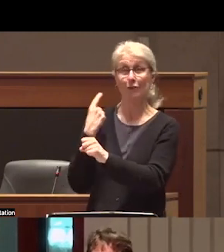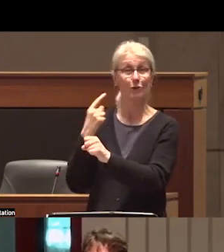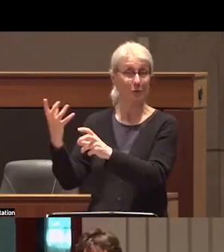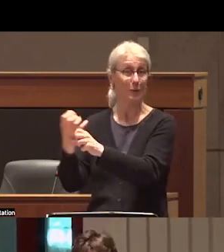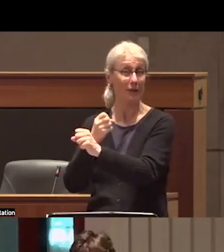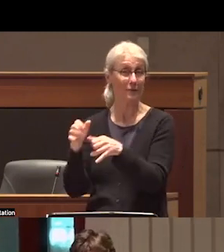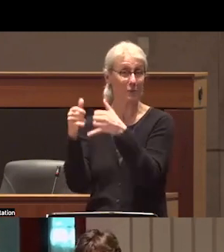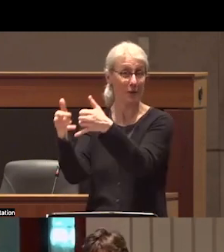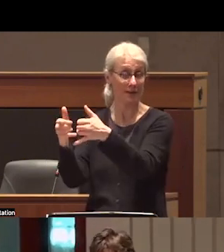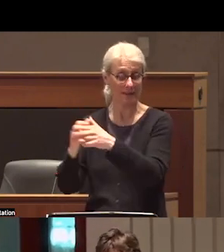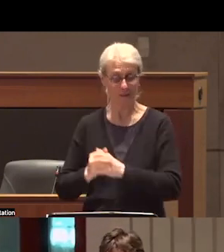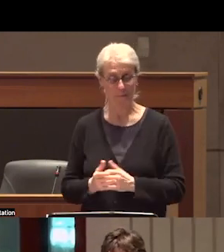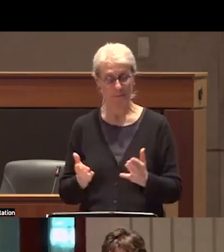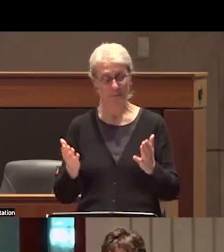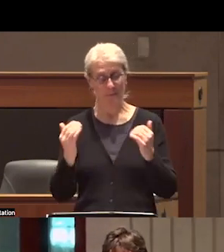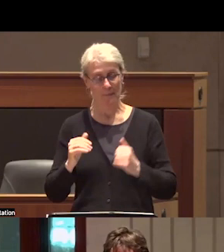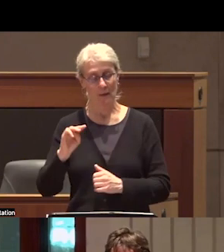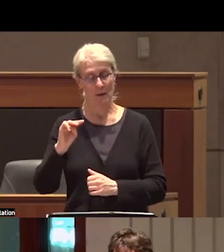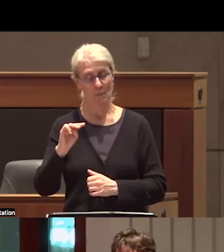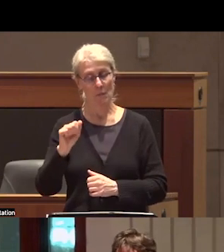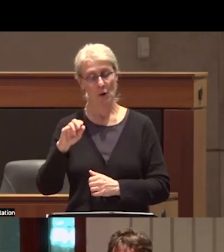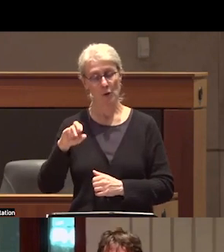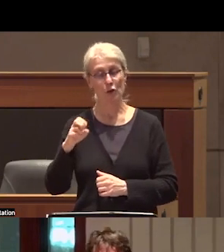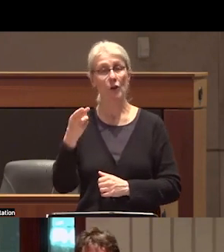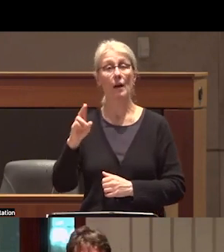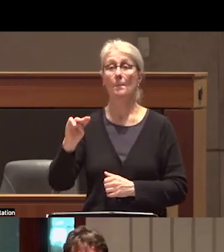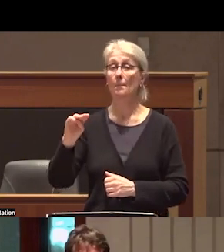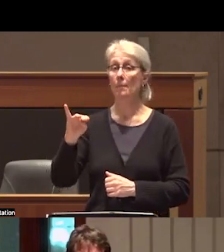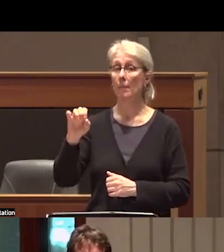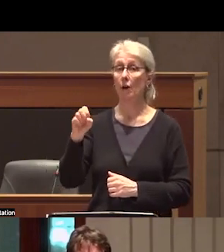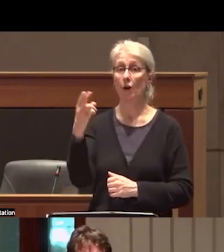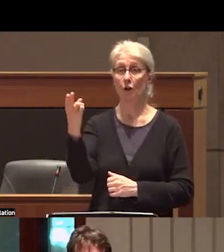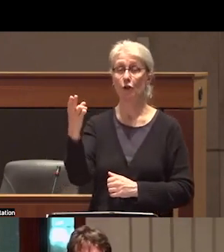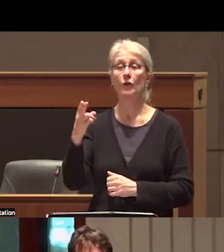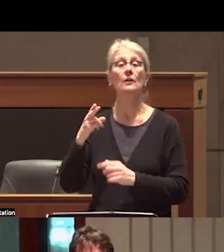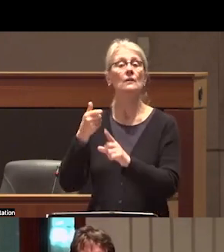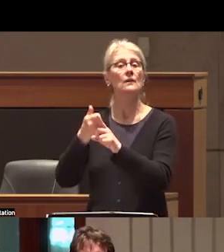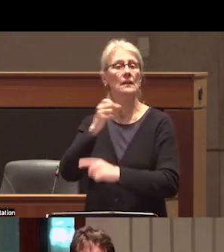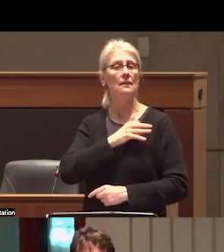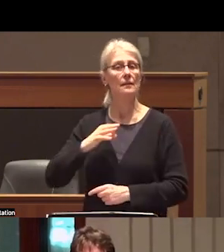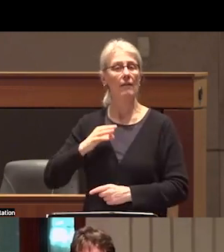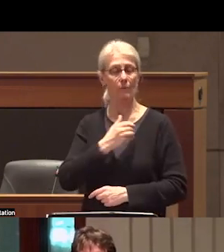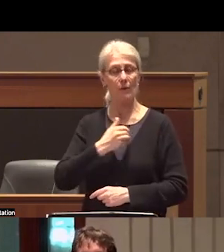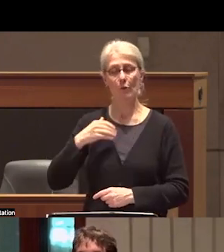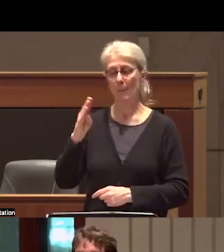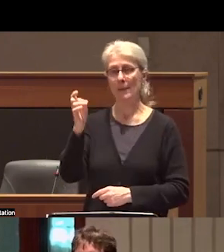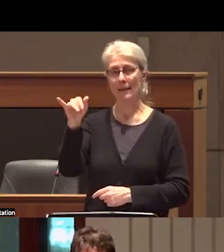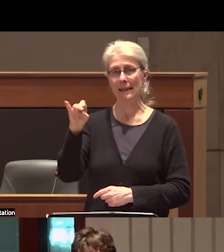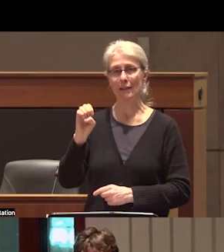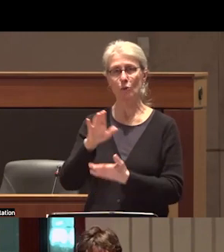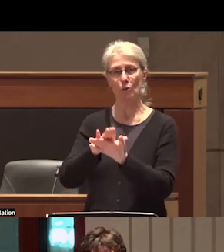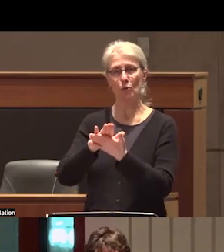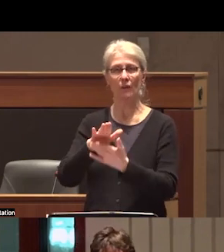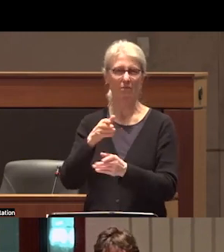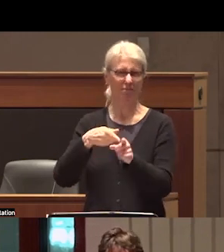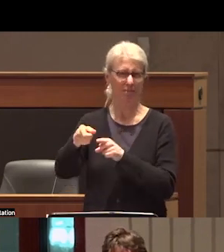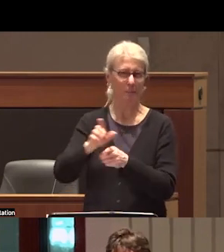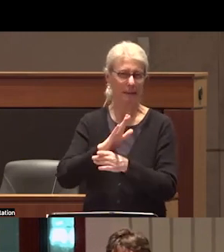the prize uh Marissa Marsh who is a staff member from the Beedie School of Business here at SFU uh